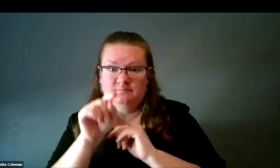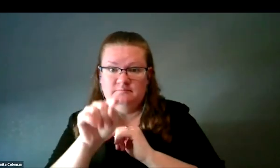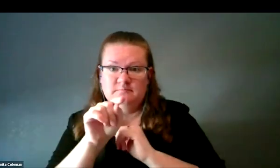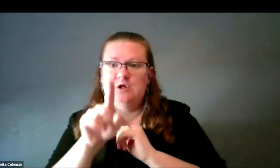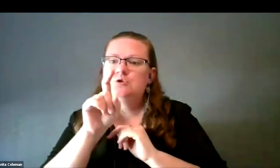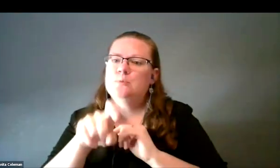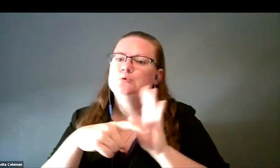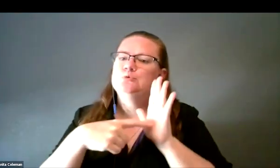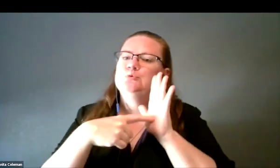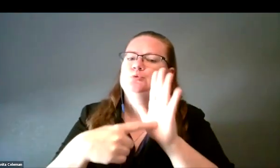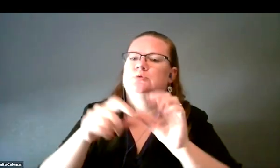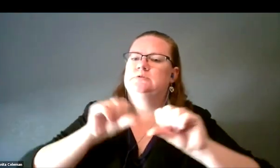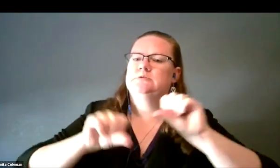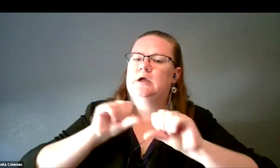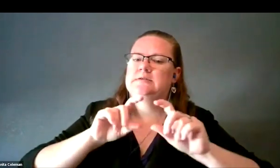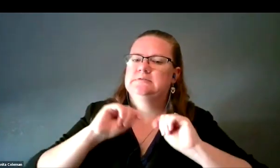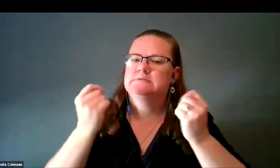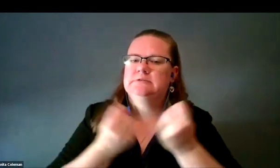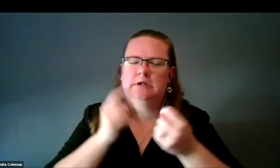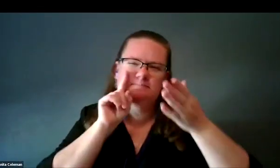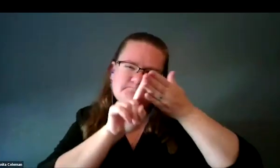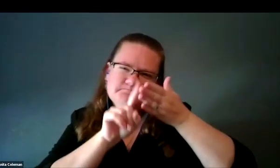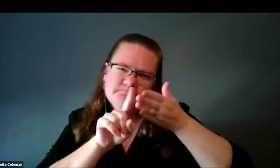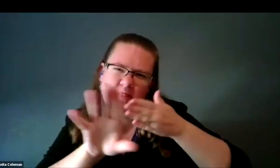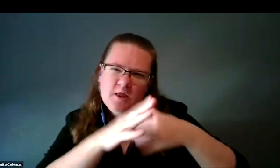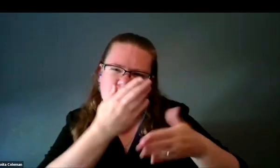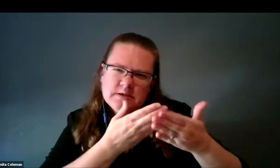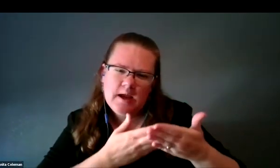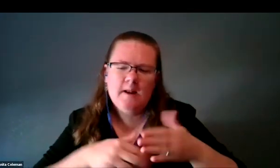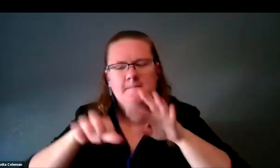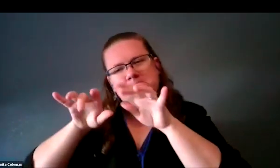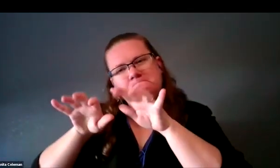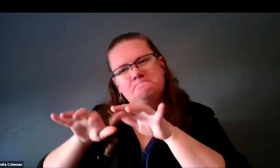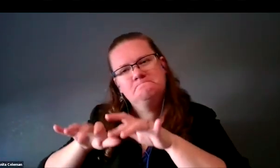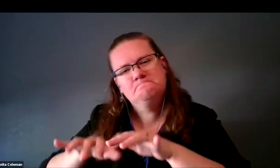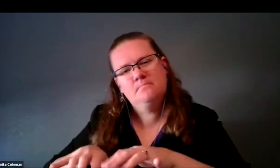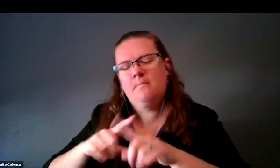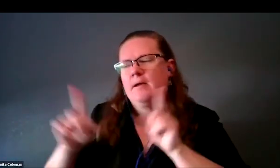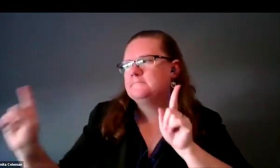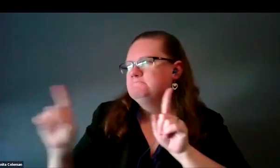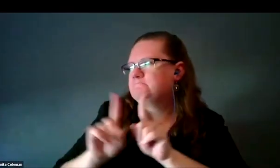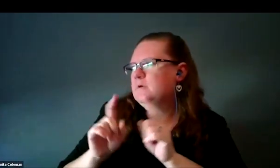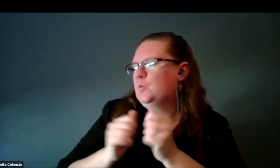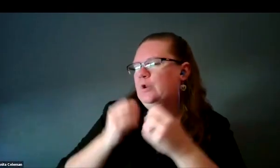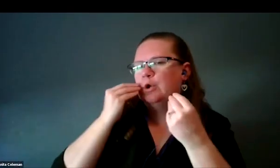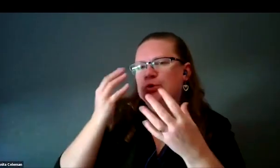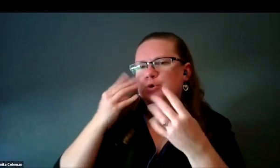to illustrate a science team looking at their data, writing a paper, but also working with the news team,